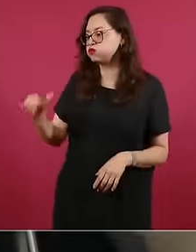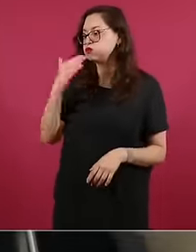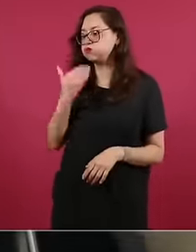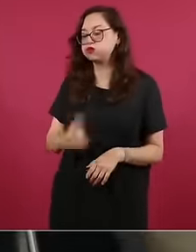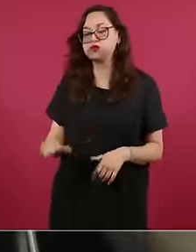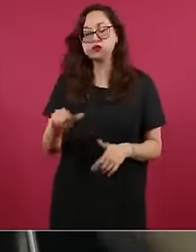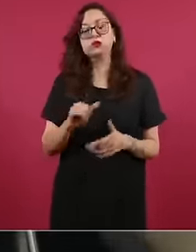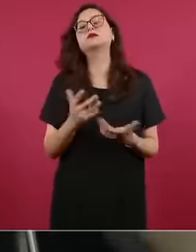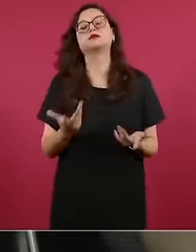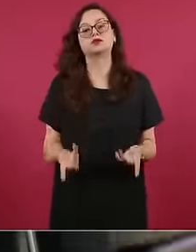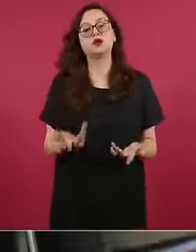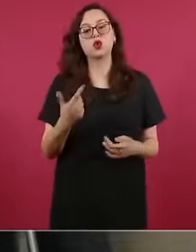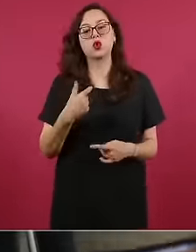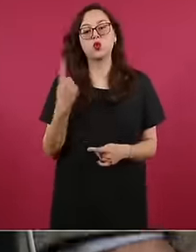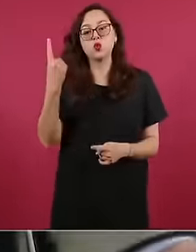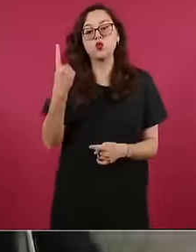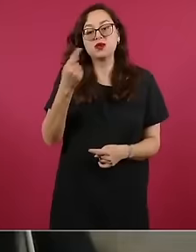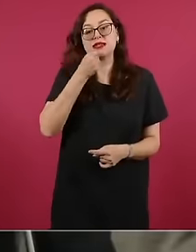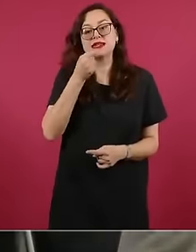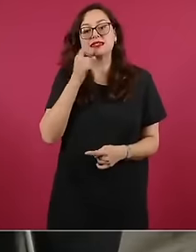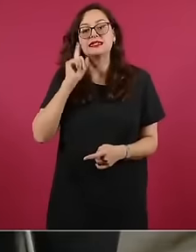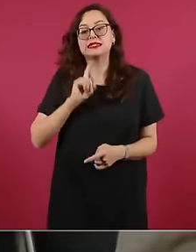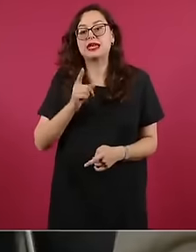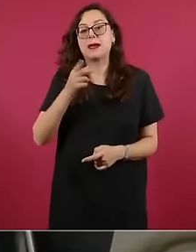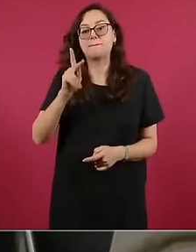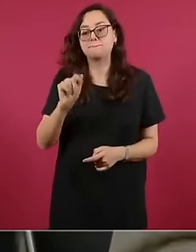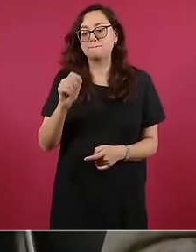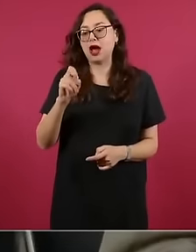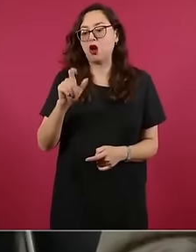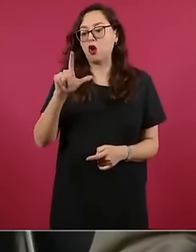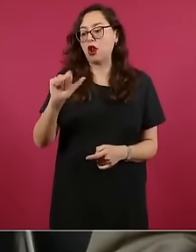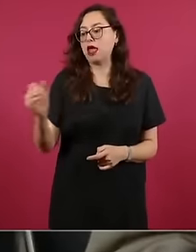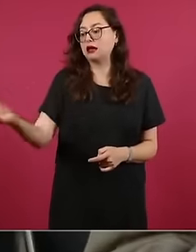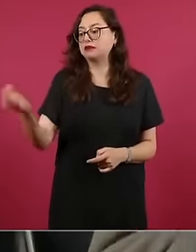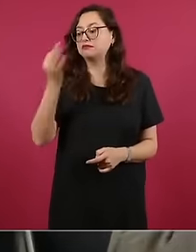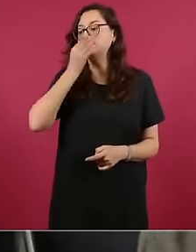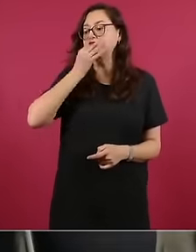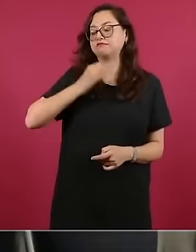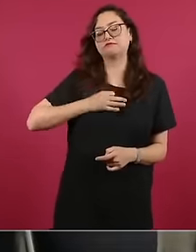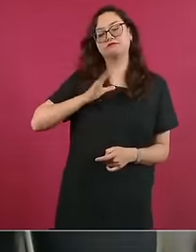and I have a request from one of them Paola who asked me to ask you president What do you feel